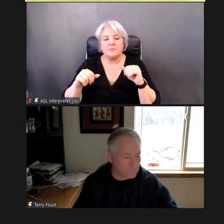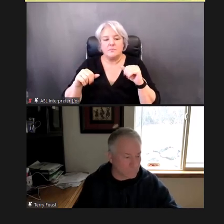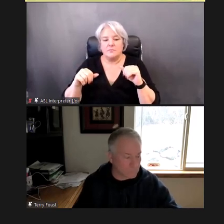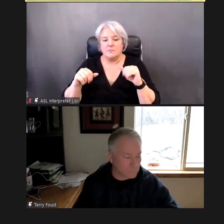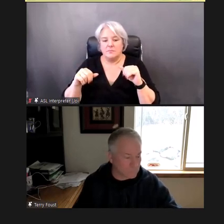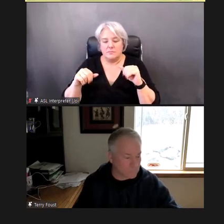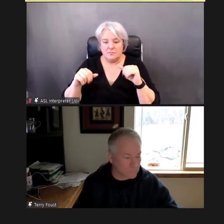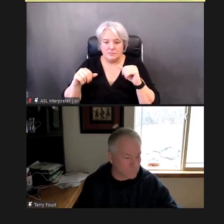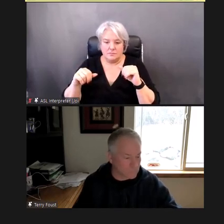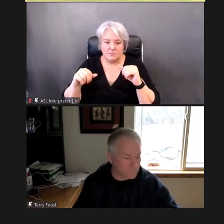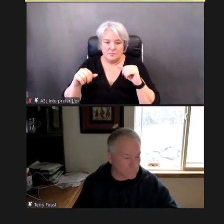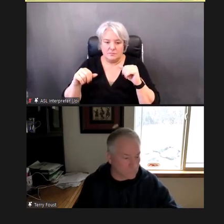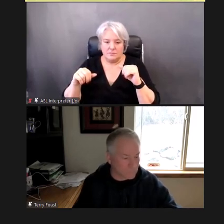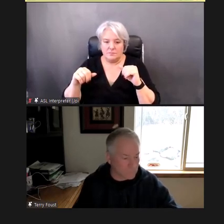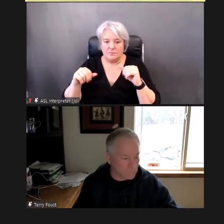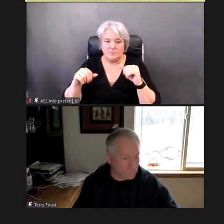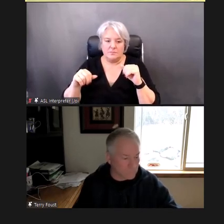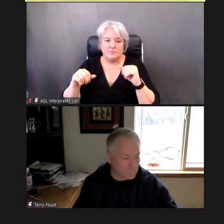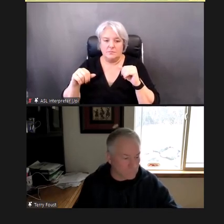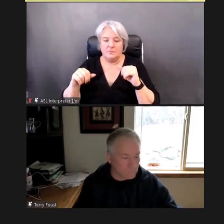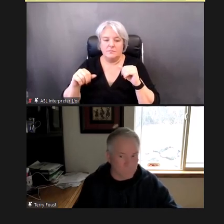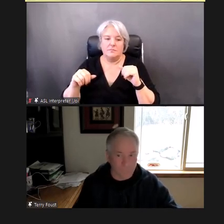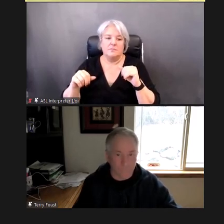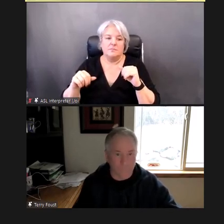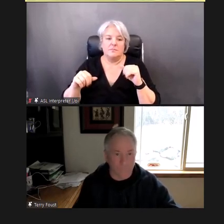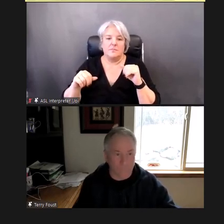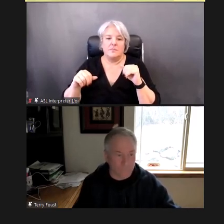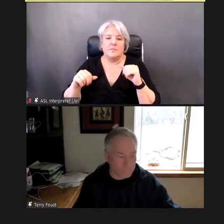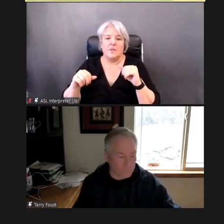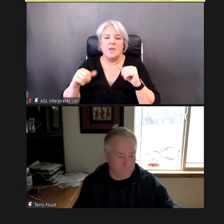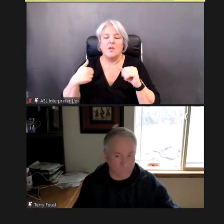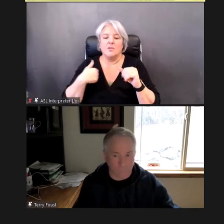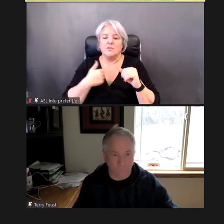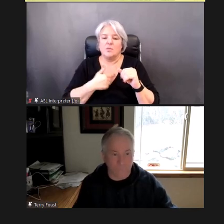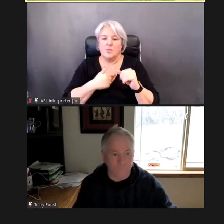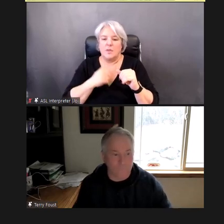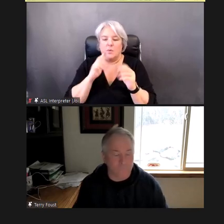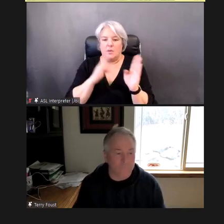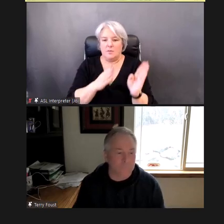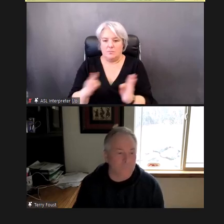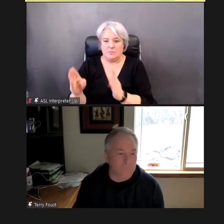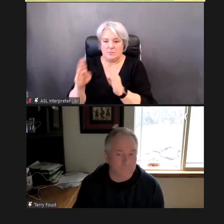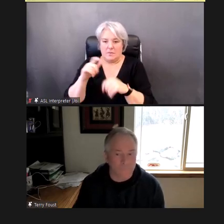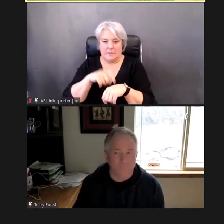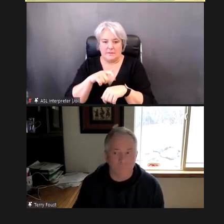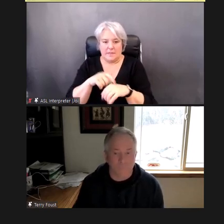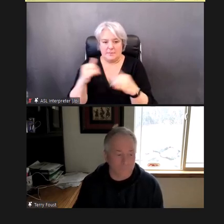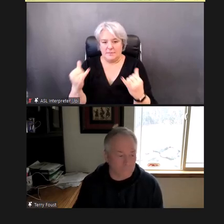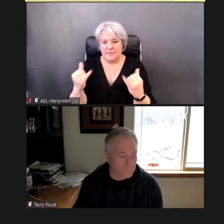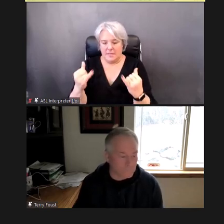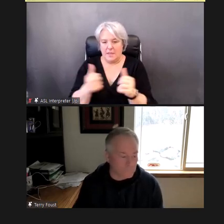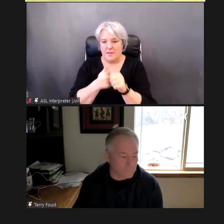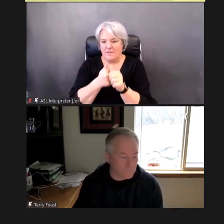So, we're going to organize our time today, around -- as I said, many of the questions, that you submitted, and, we're going to